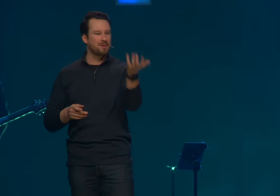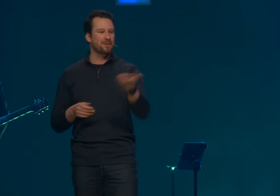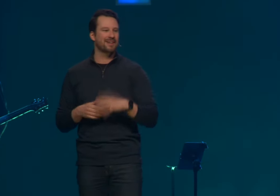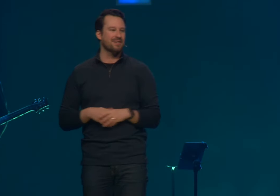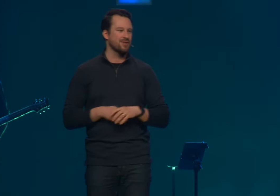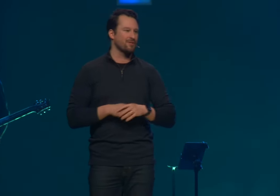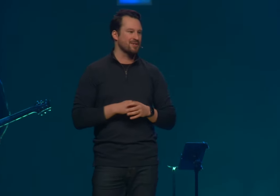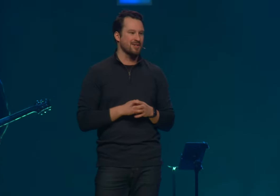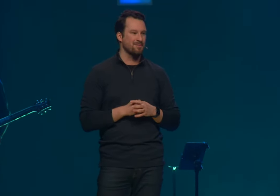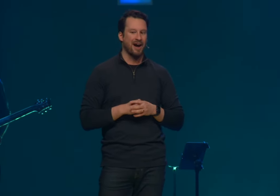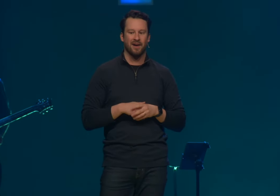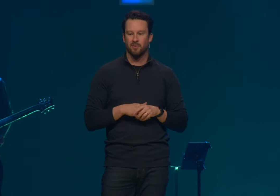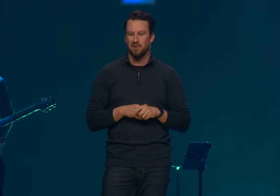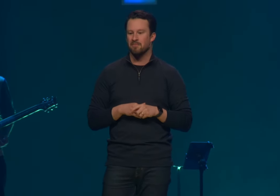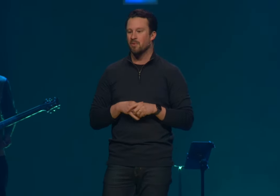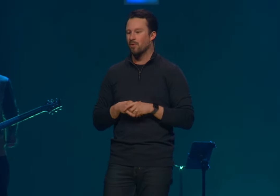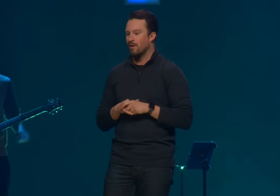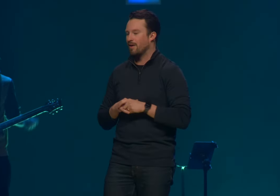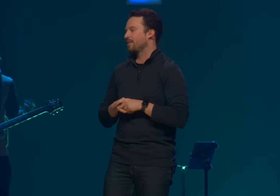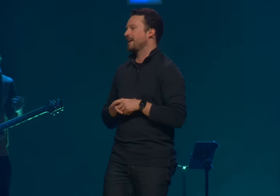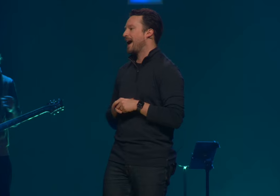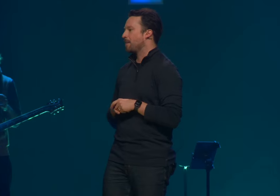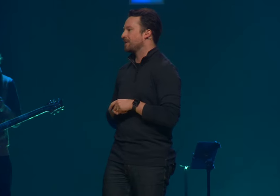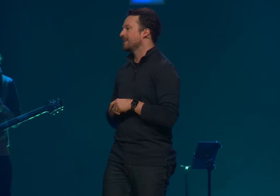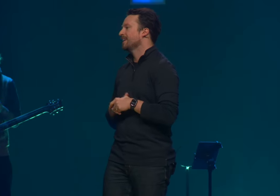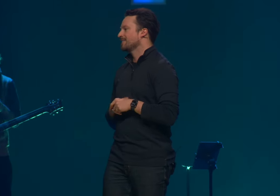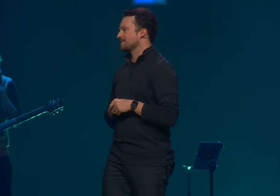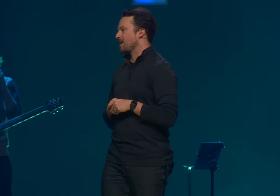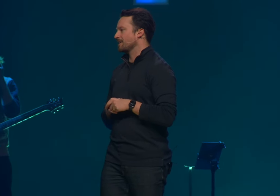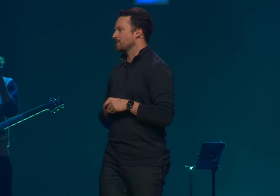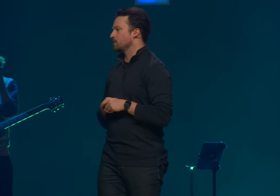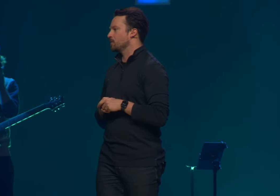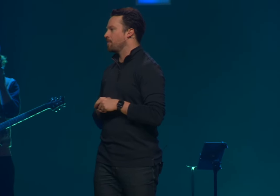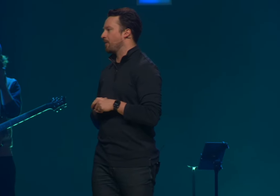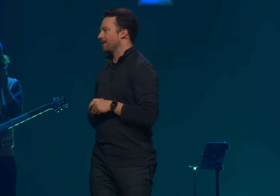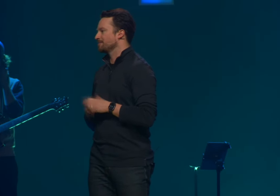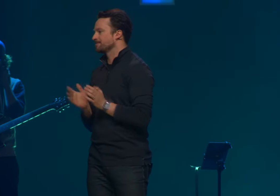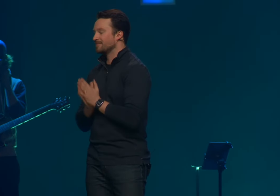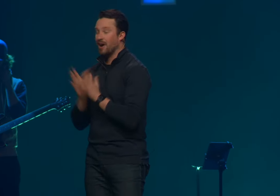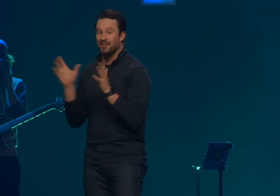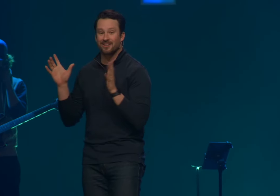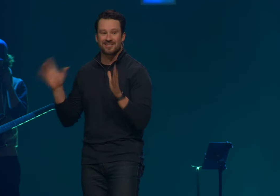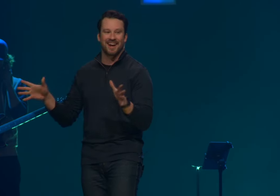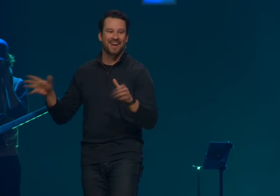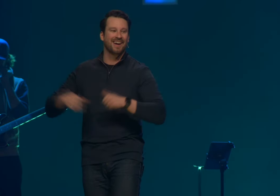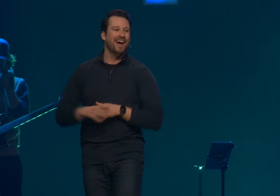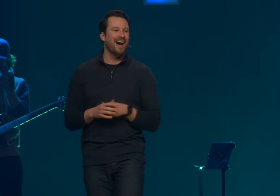The people that get services behind will be more than happy to talk to you about it. Now, here today,